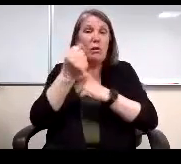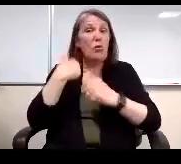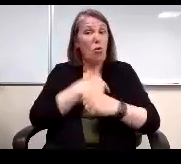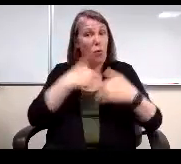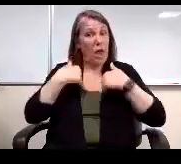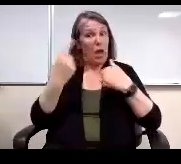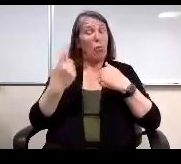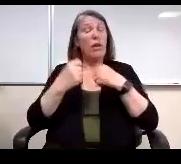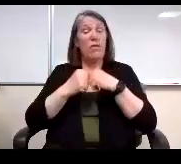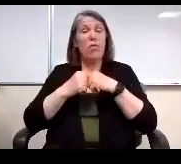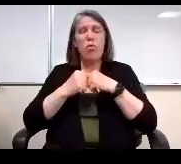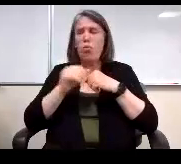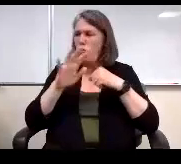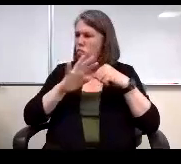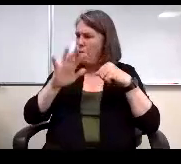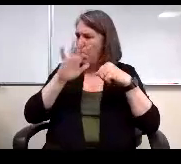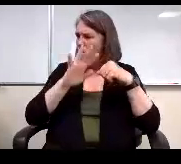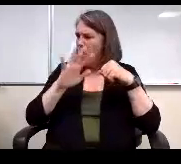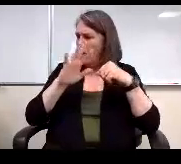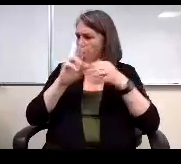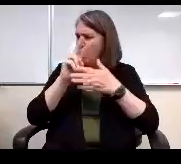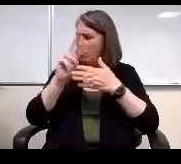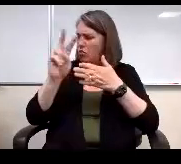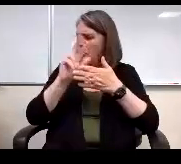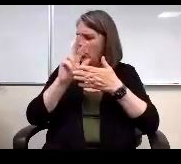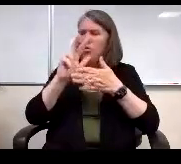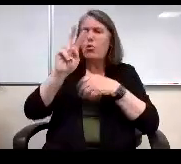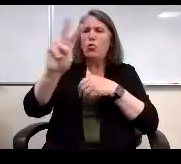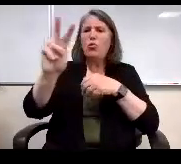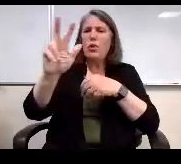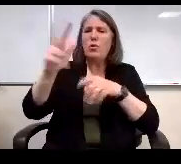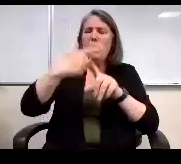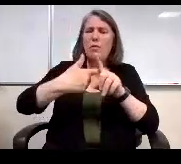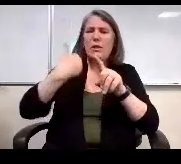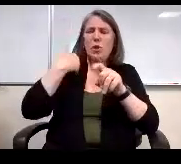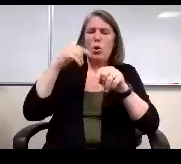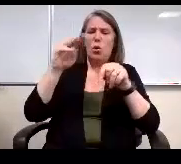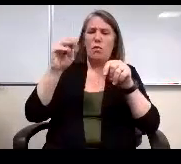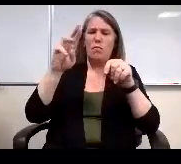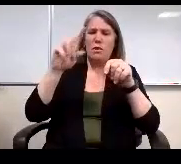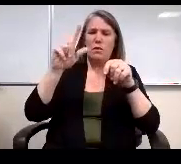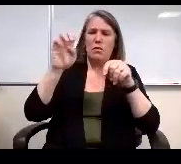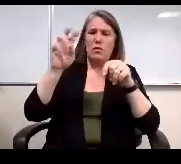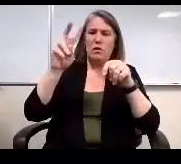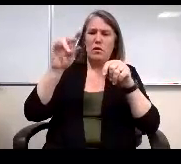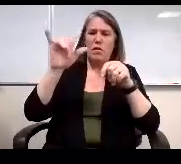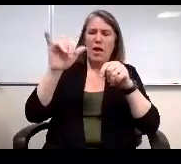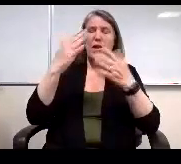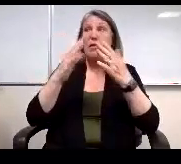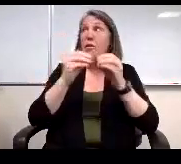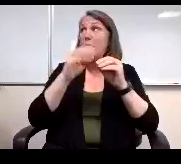About two or three months ago, with Mr. Lavalley. Maybe it's more than that.